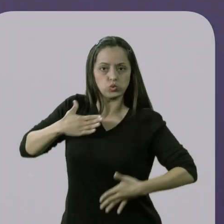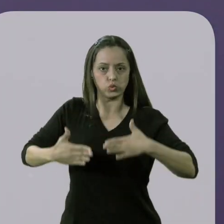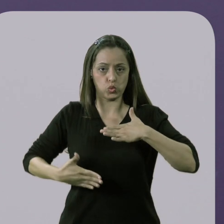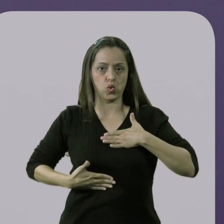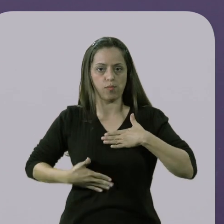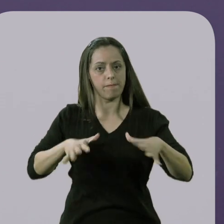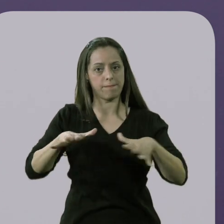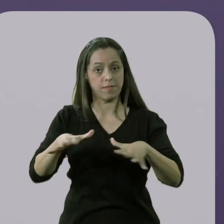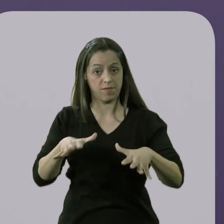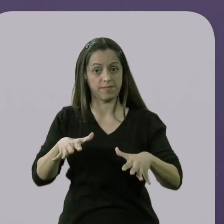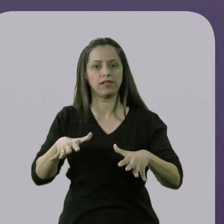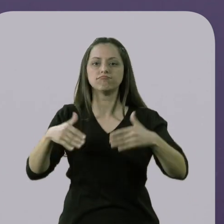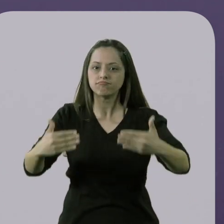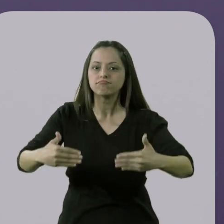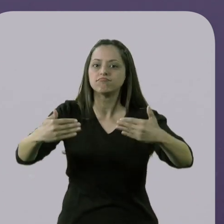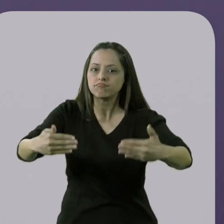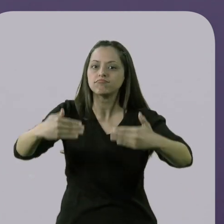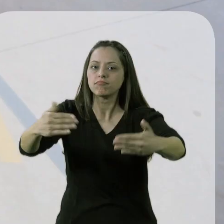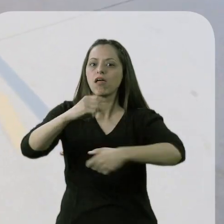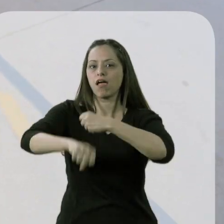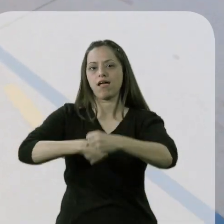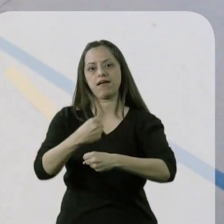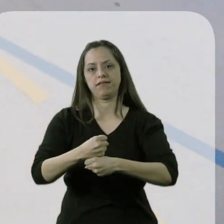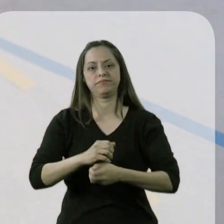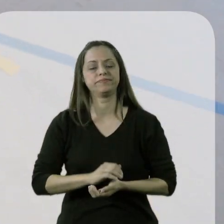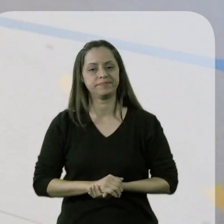And this work was ongoing throughout the school year.